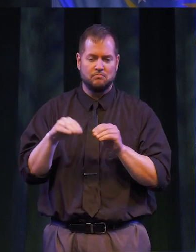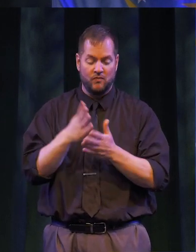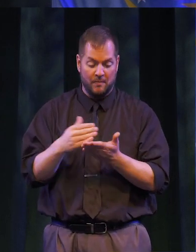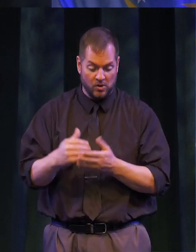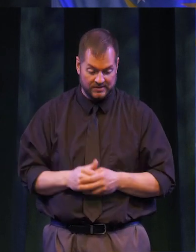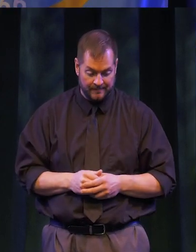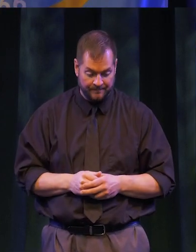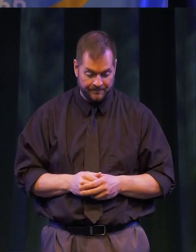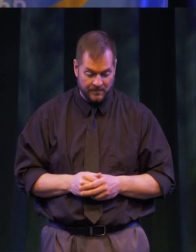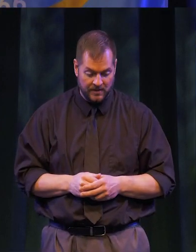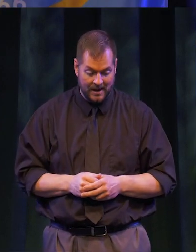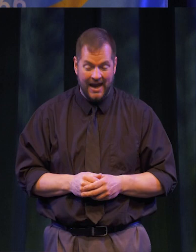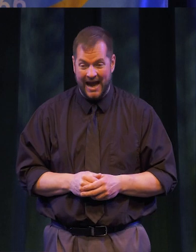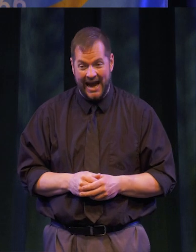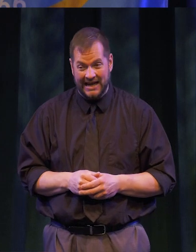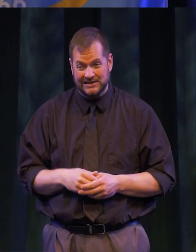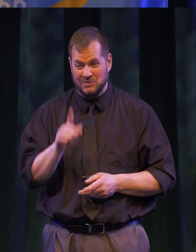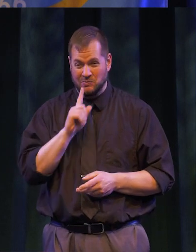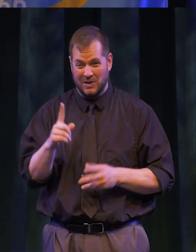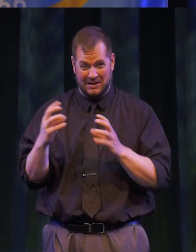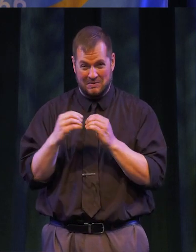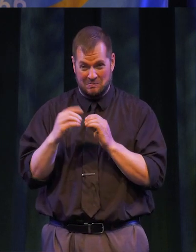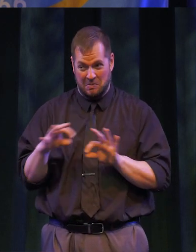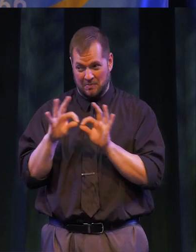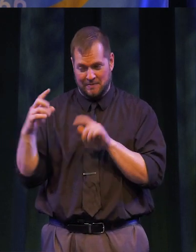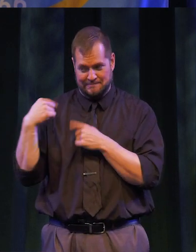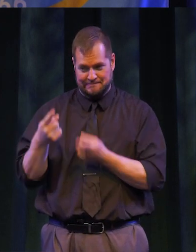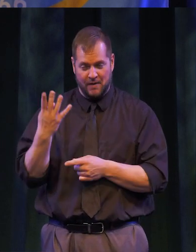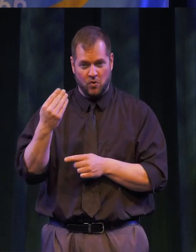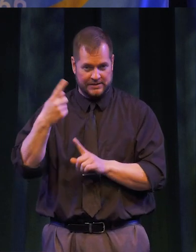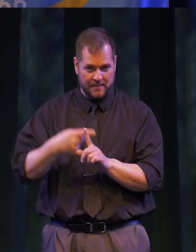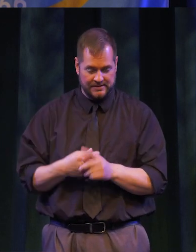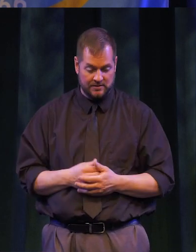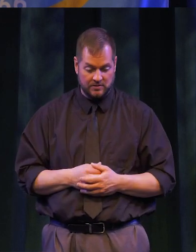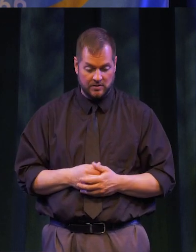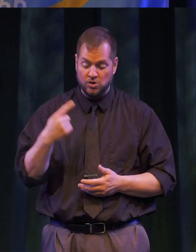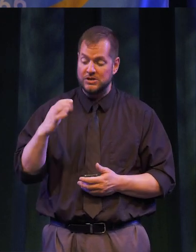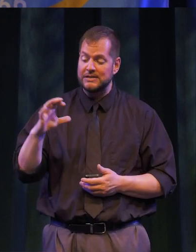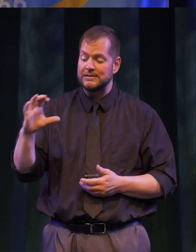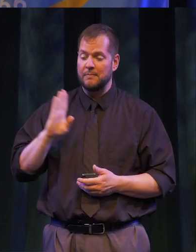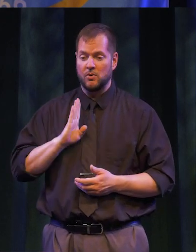OF PEOPLE, AND THAT HAS NEVER BEEN TRUER THAN OVER THE PAST 14 MONTHS. THE GCC BOARD OF